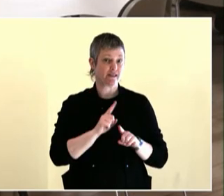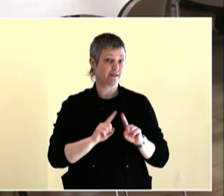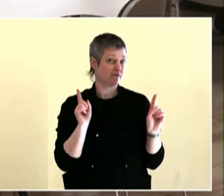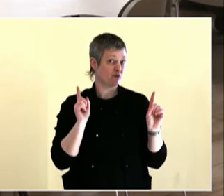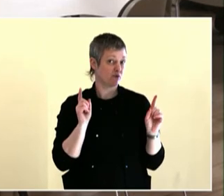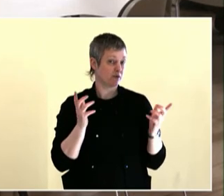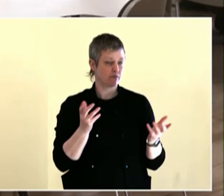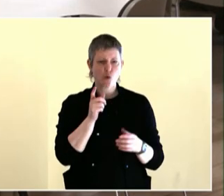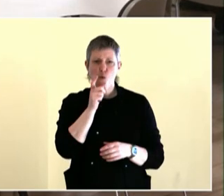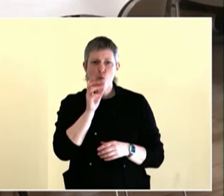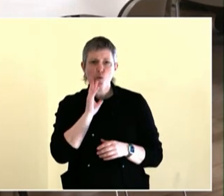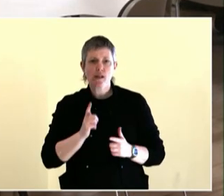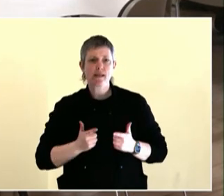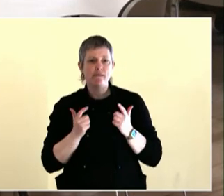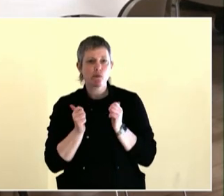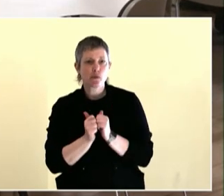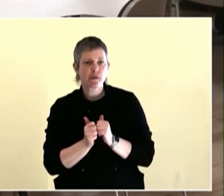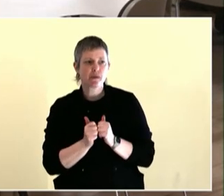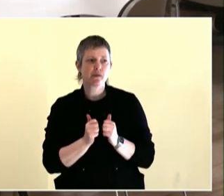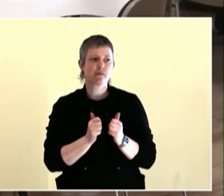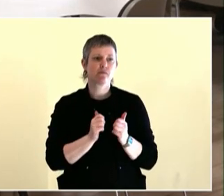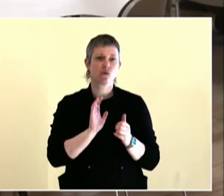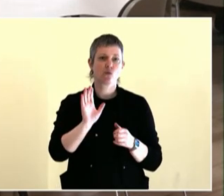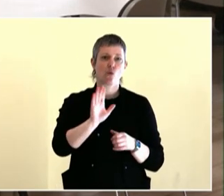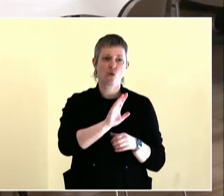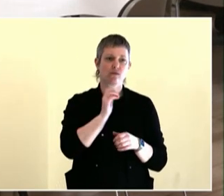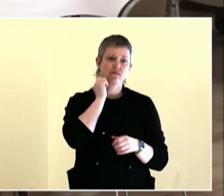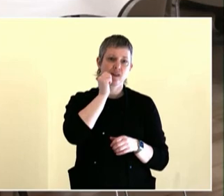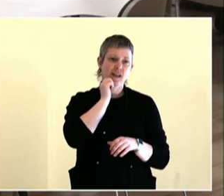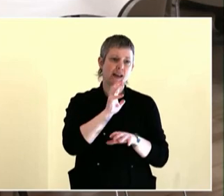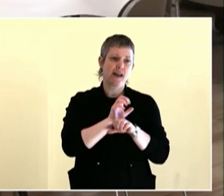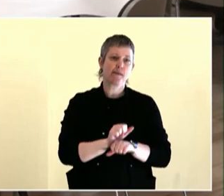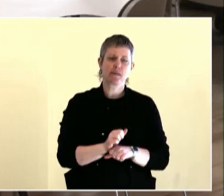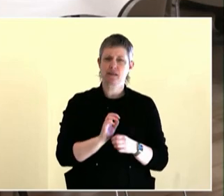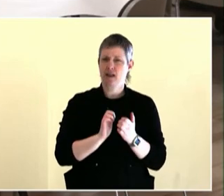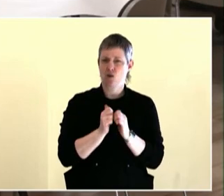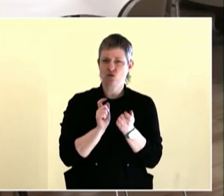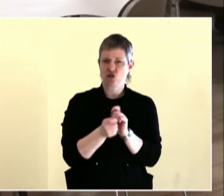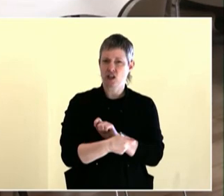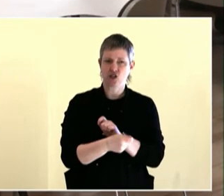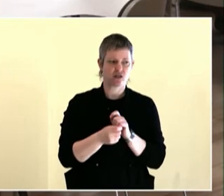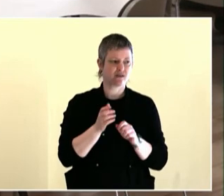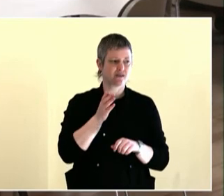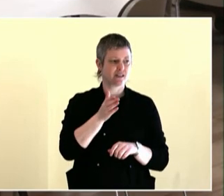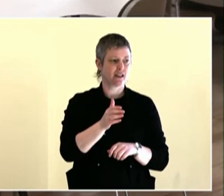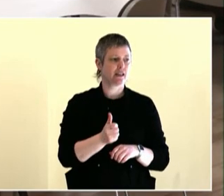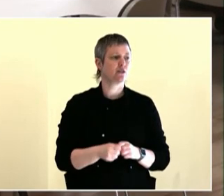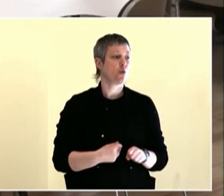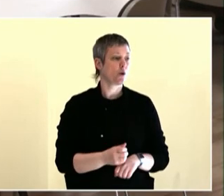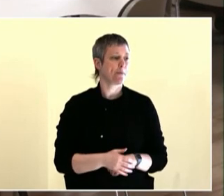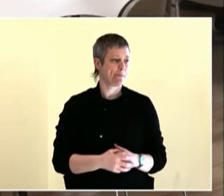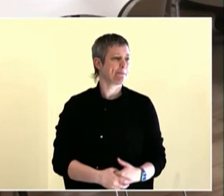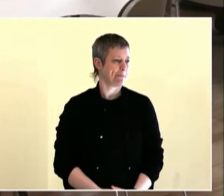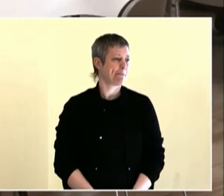found the word "unimaginable" came up so many times that she